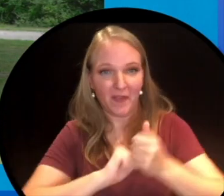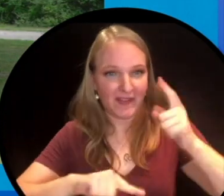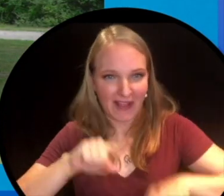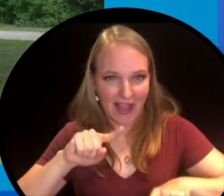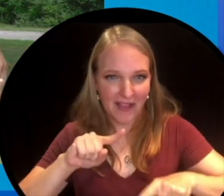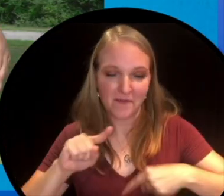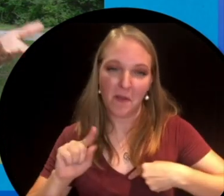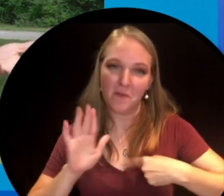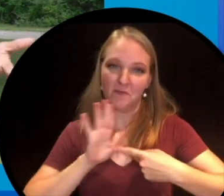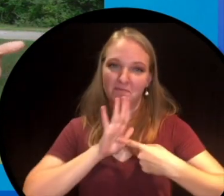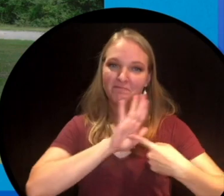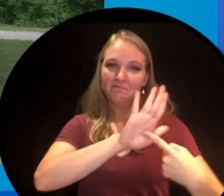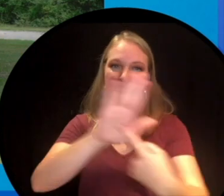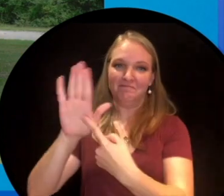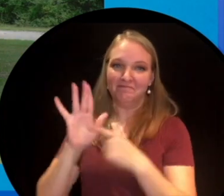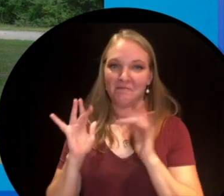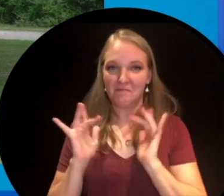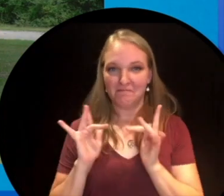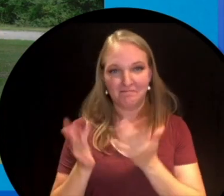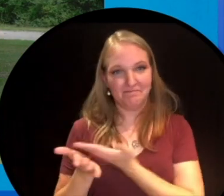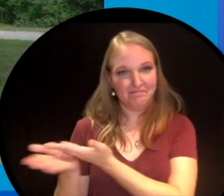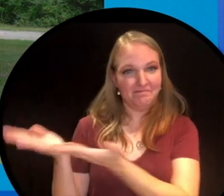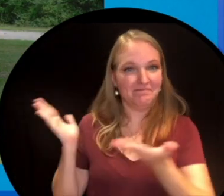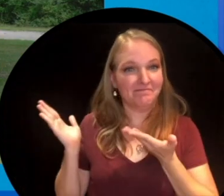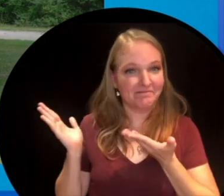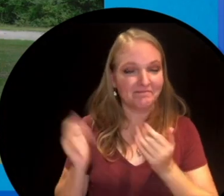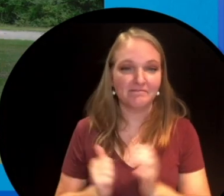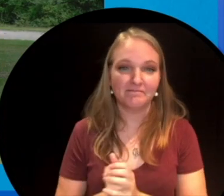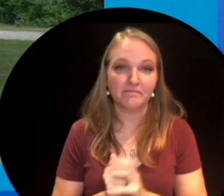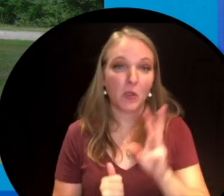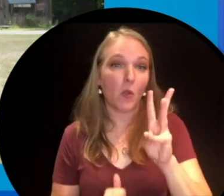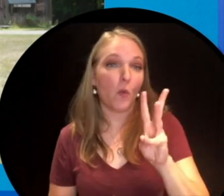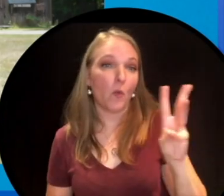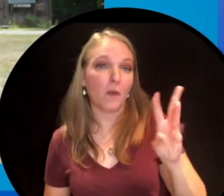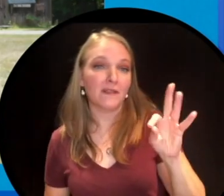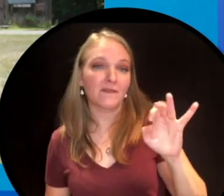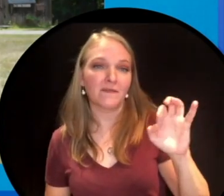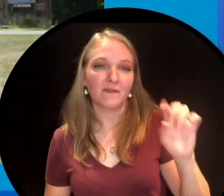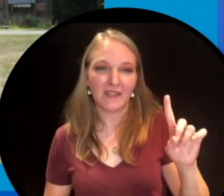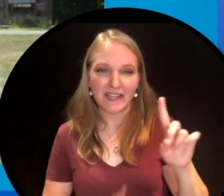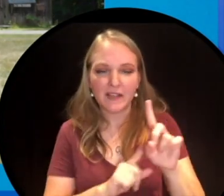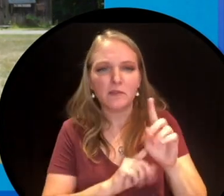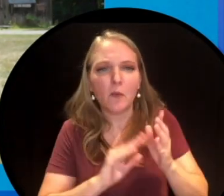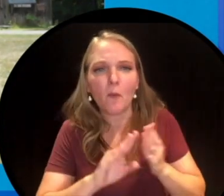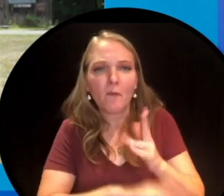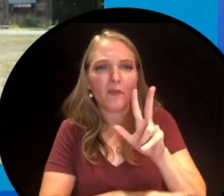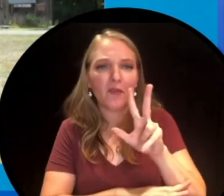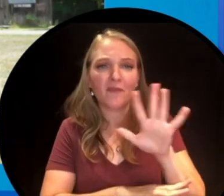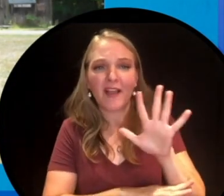be here together, I'm bringing Westfield to you. Westfield is an awesome collection of